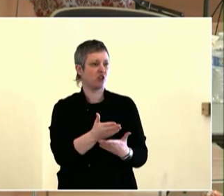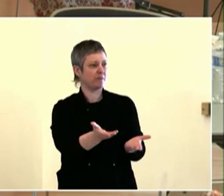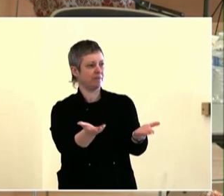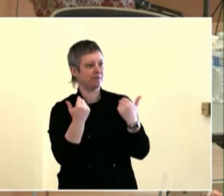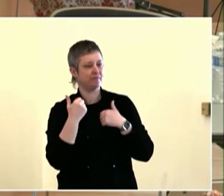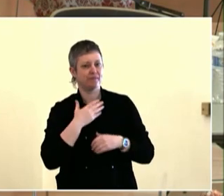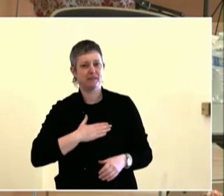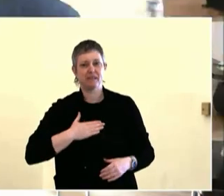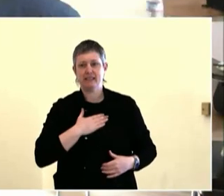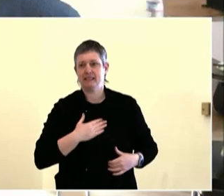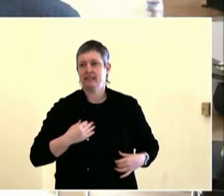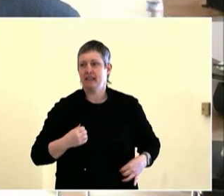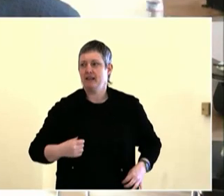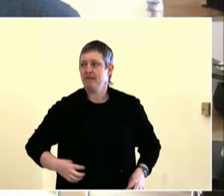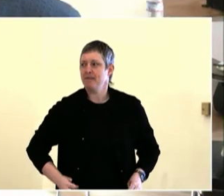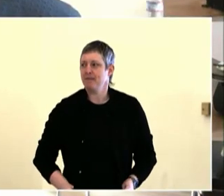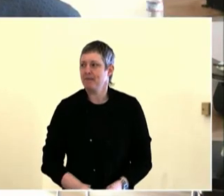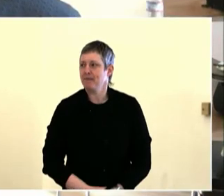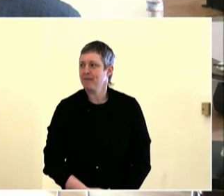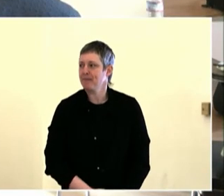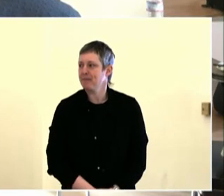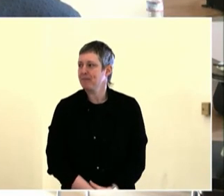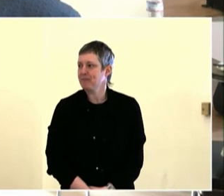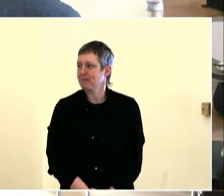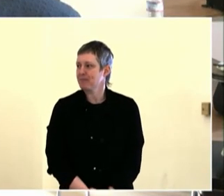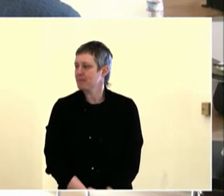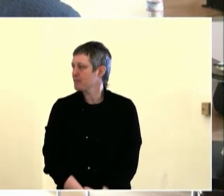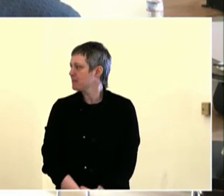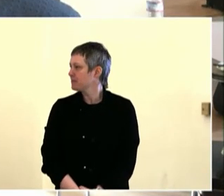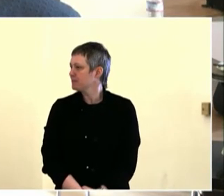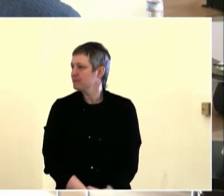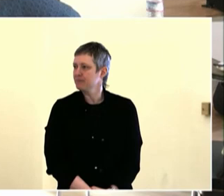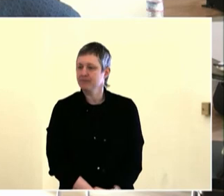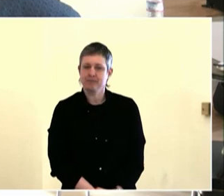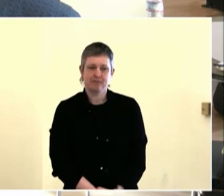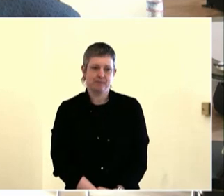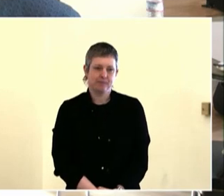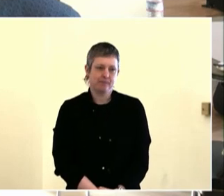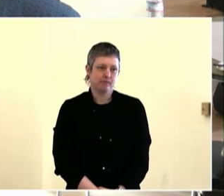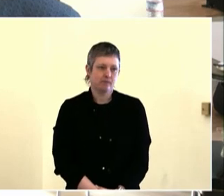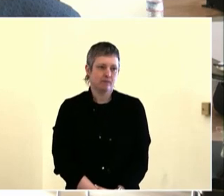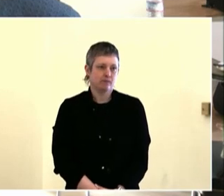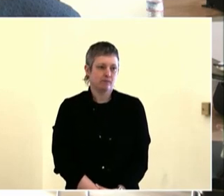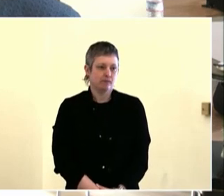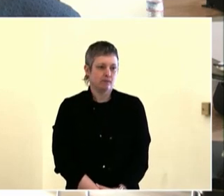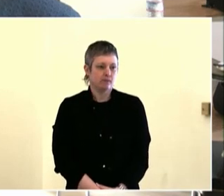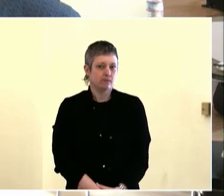Do you want me to hold it? I feel like ours is more of sort of building all the